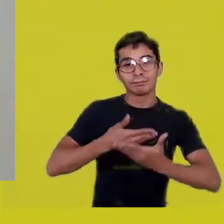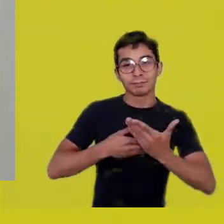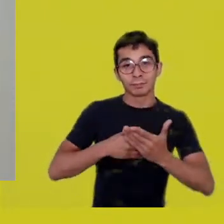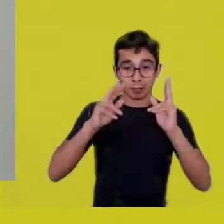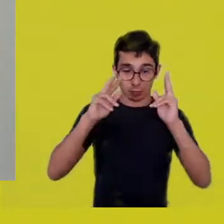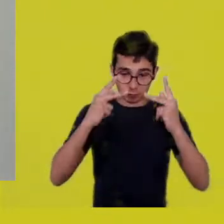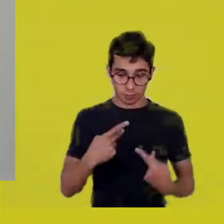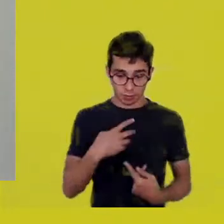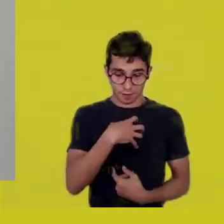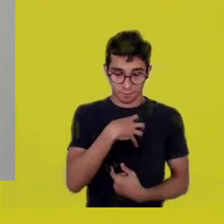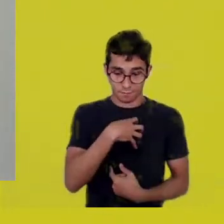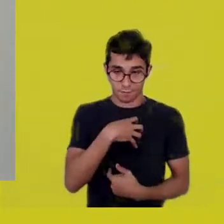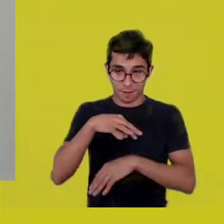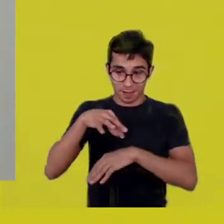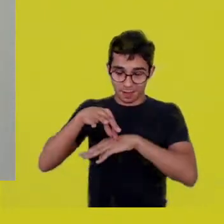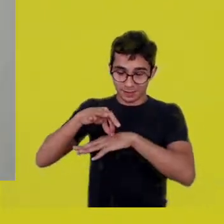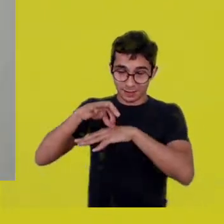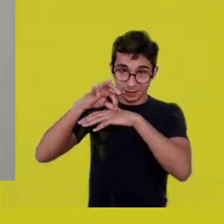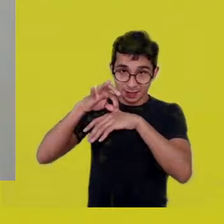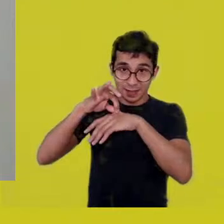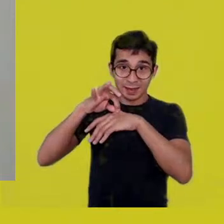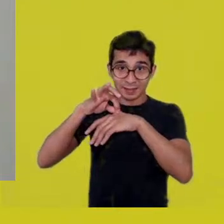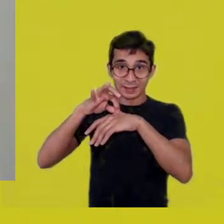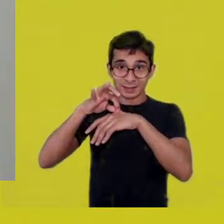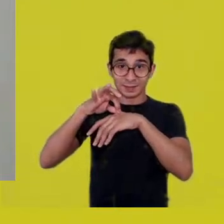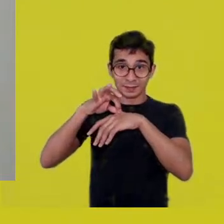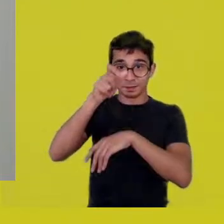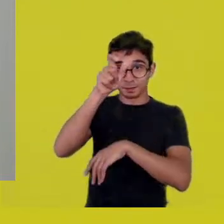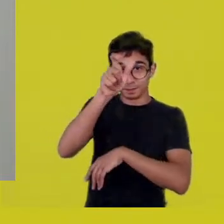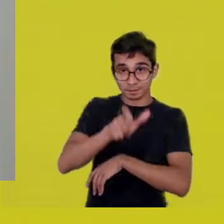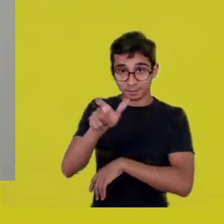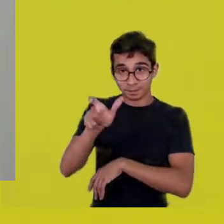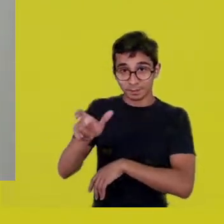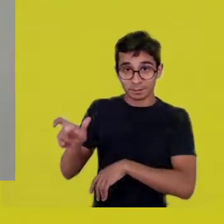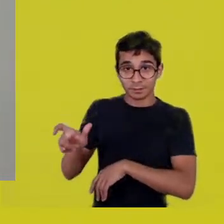Then, this person who used to have a human body is celebrated like a log,